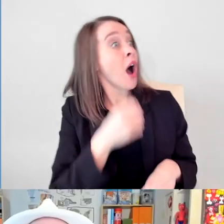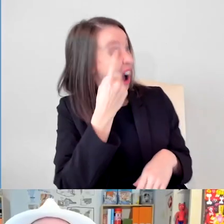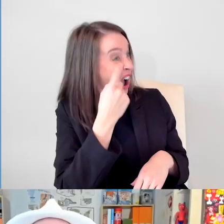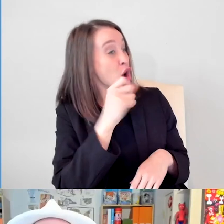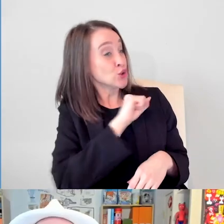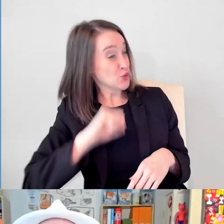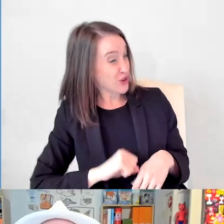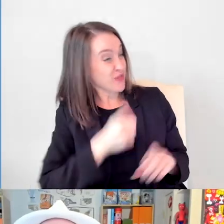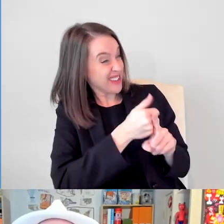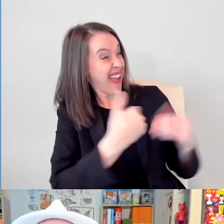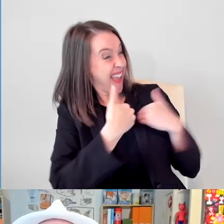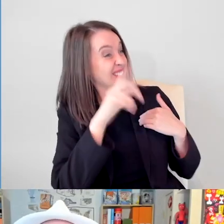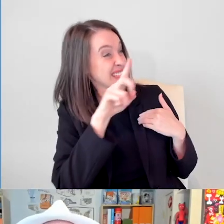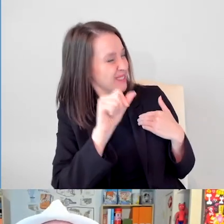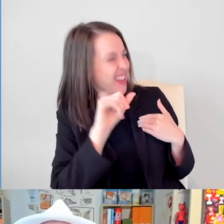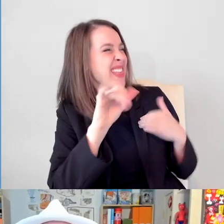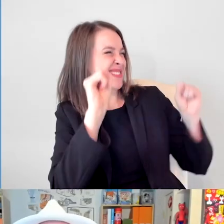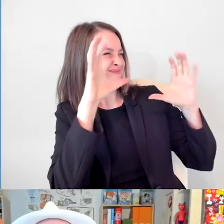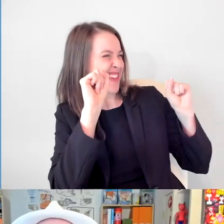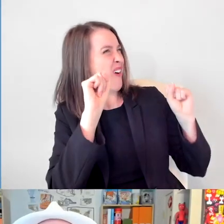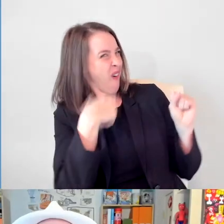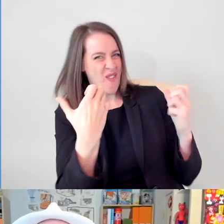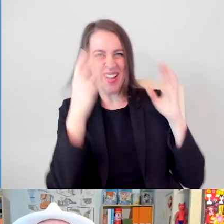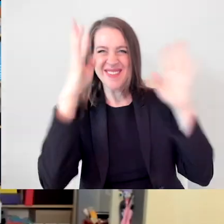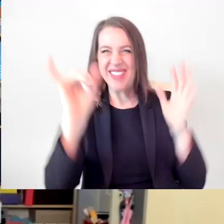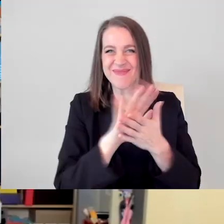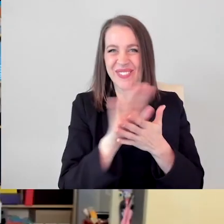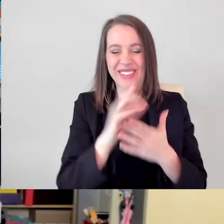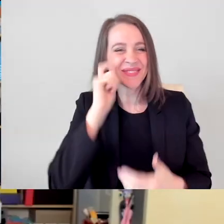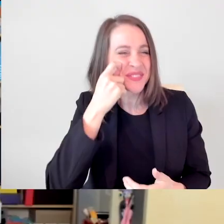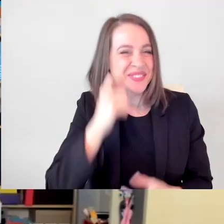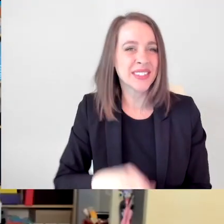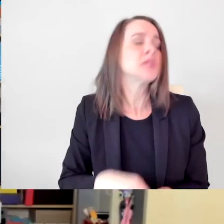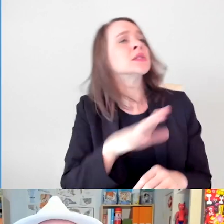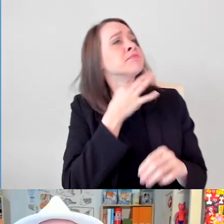Superhero with disabilities-- that would be incredible, Zack. Oh, my god. I want to make that movie.